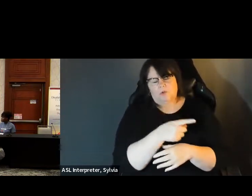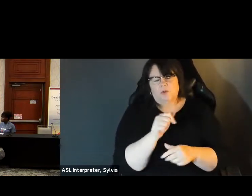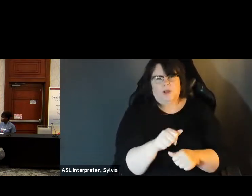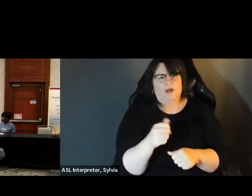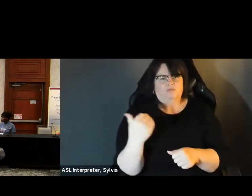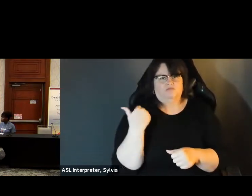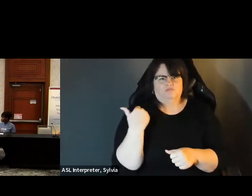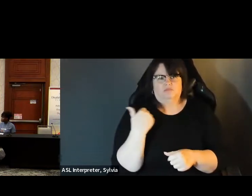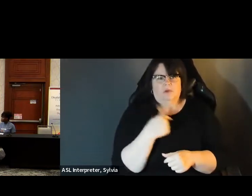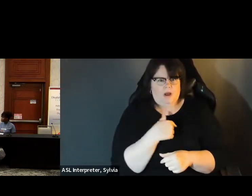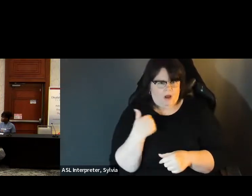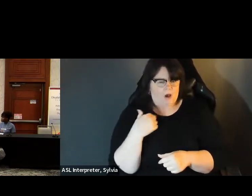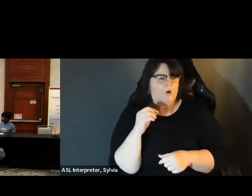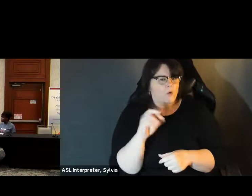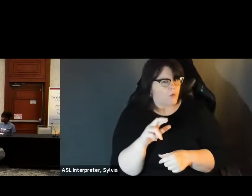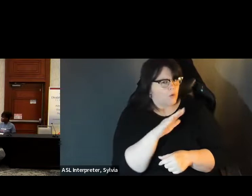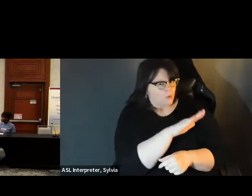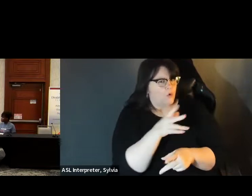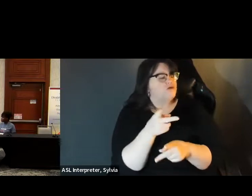Both of us can address that for you. If you checked us.